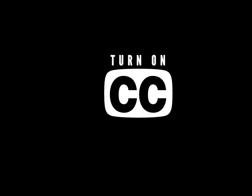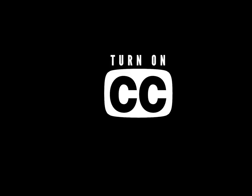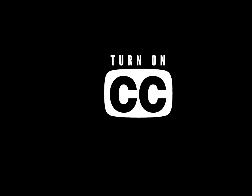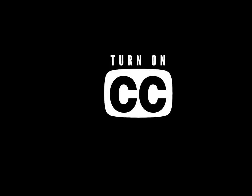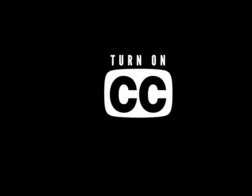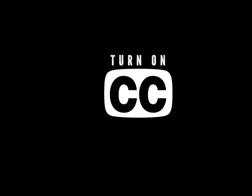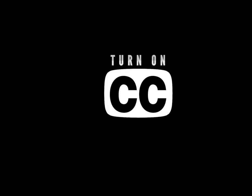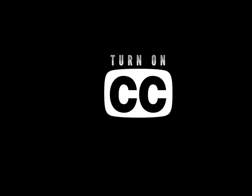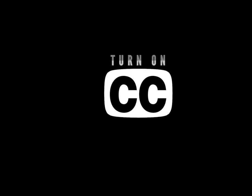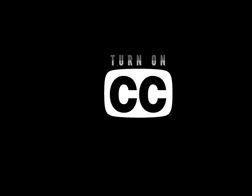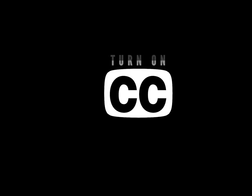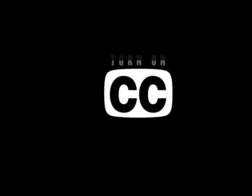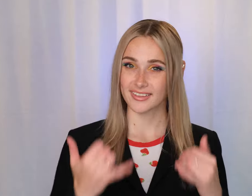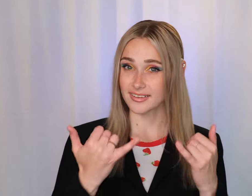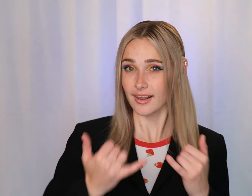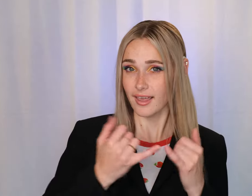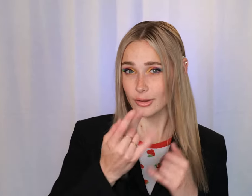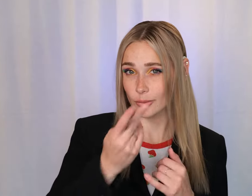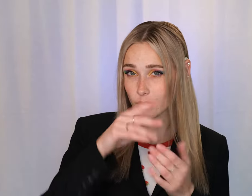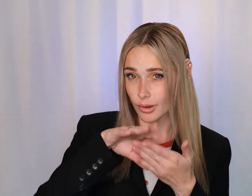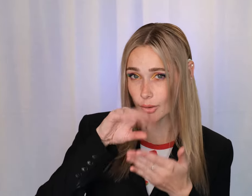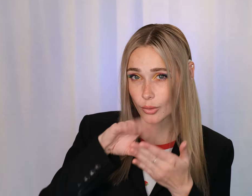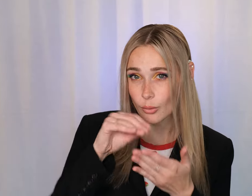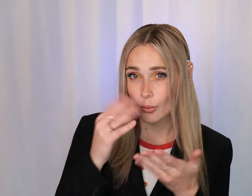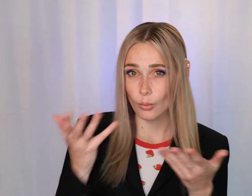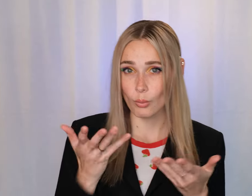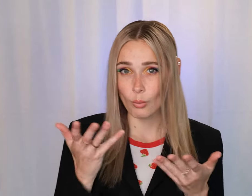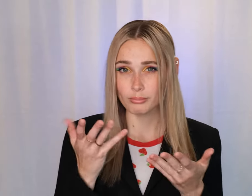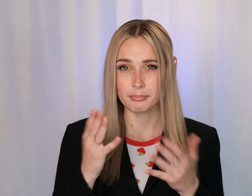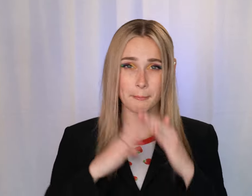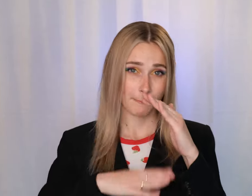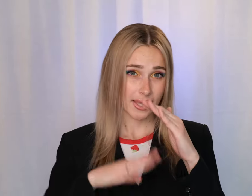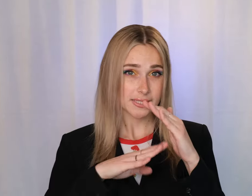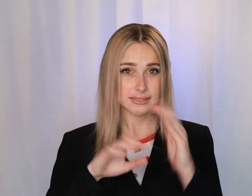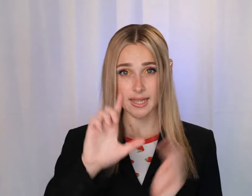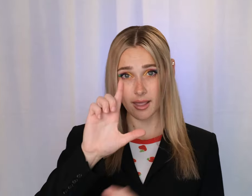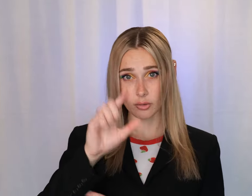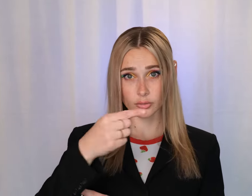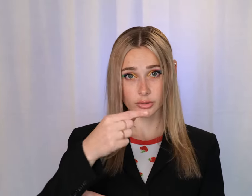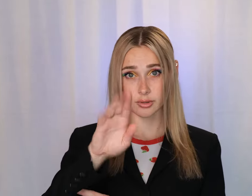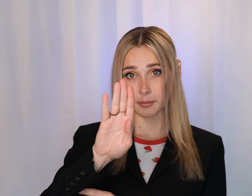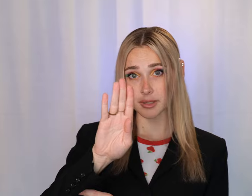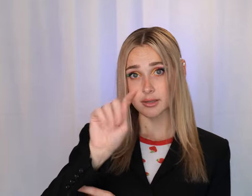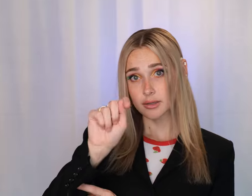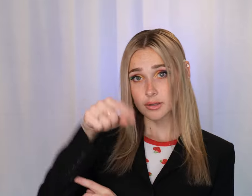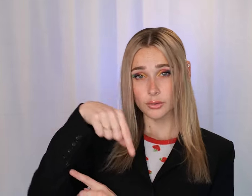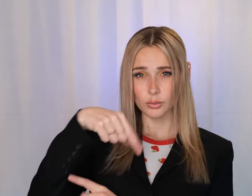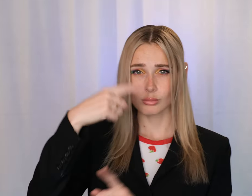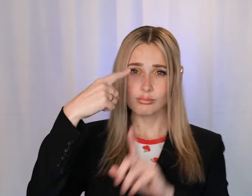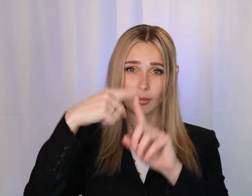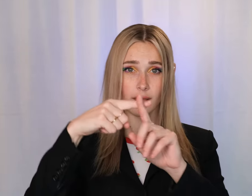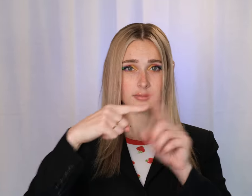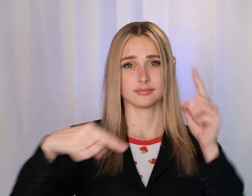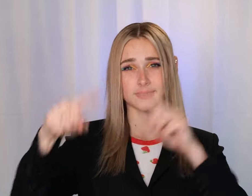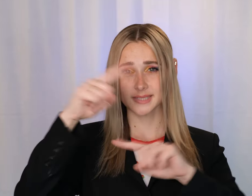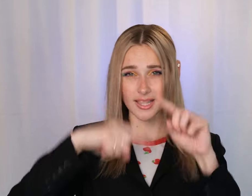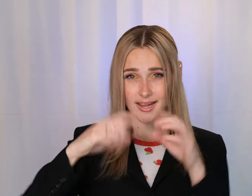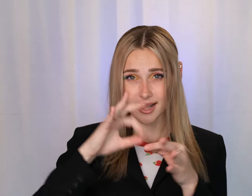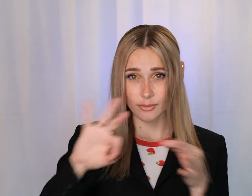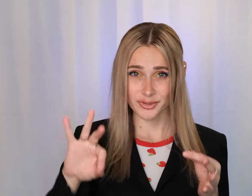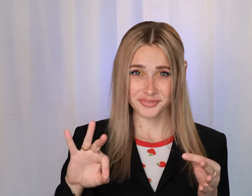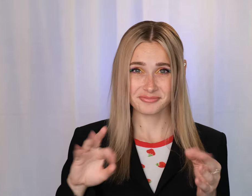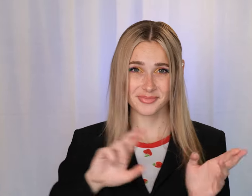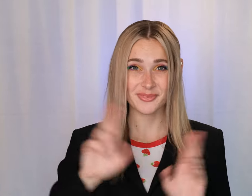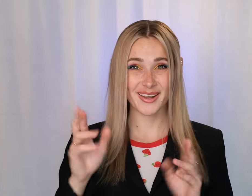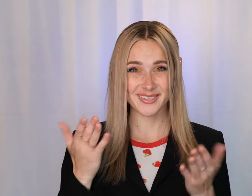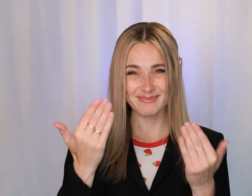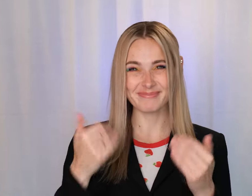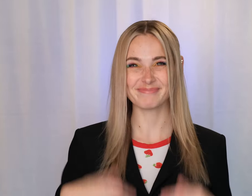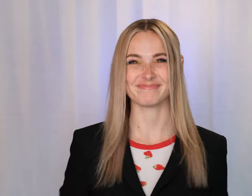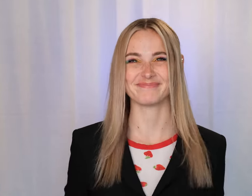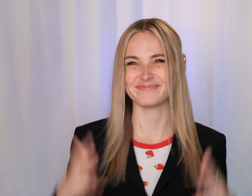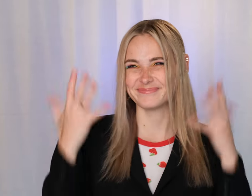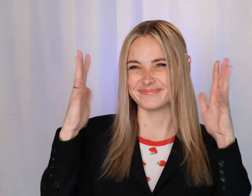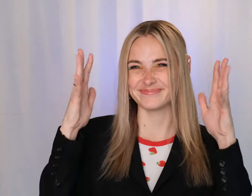Today we are going to learn some basic LGBTQIA+ signs <3